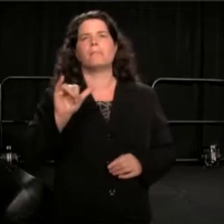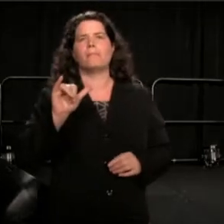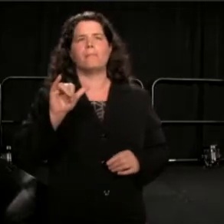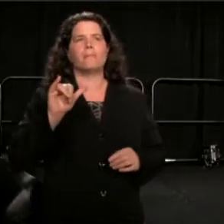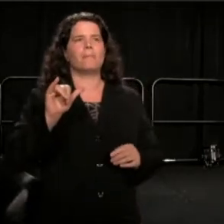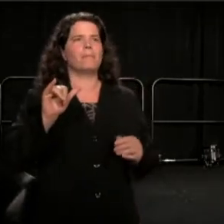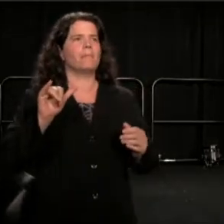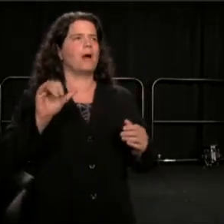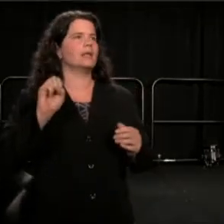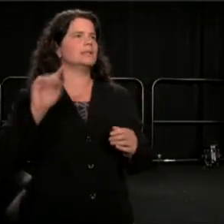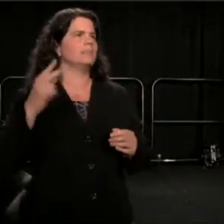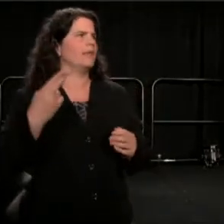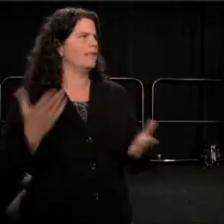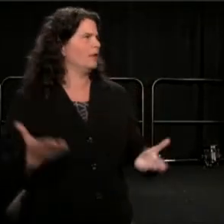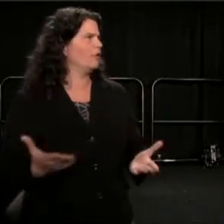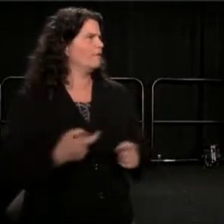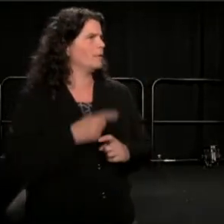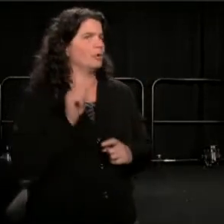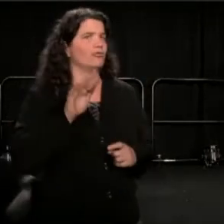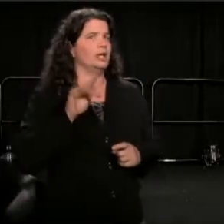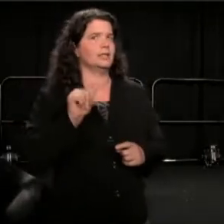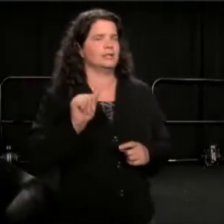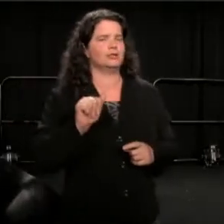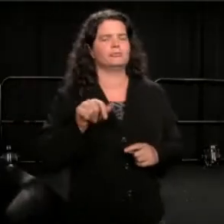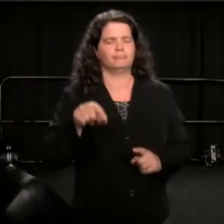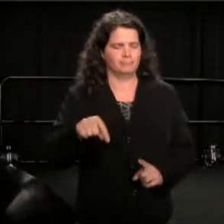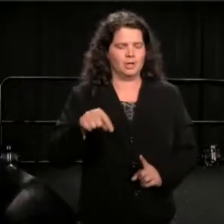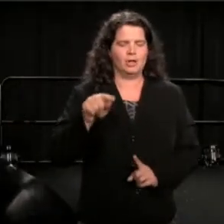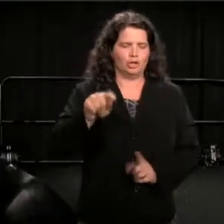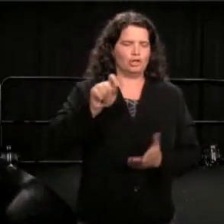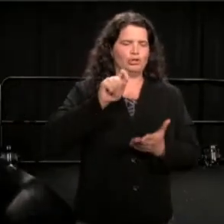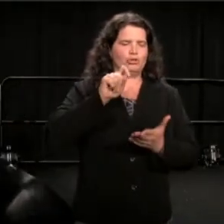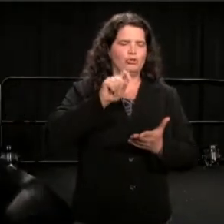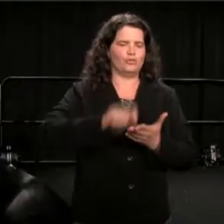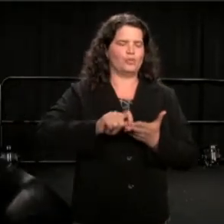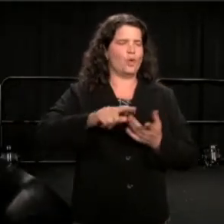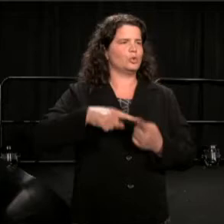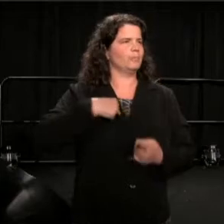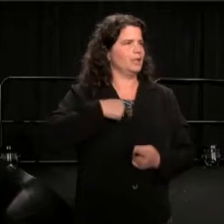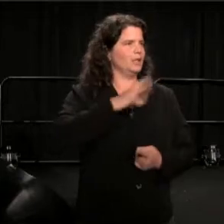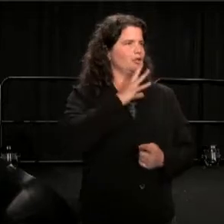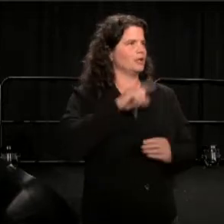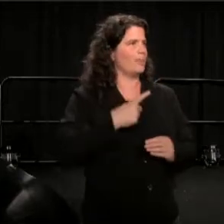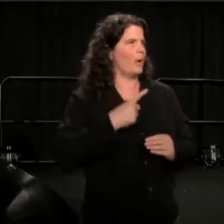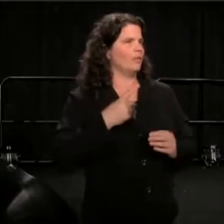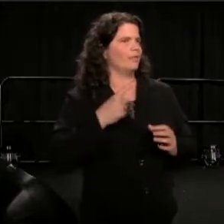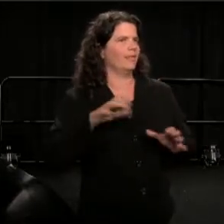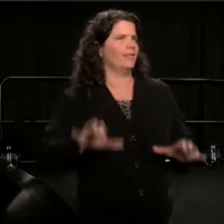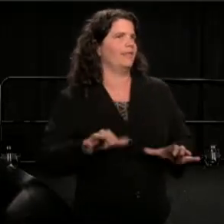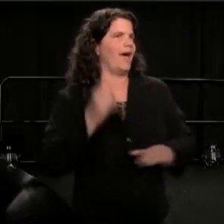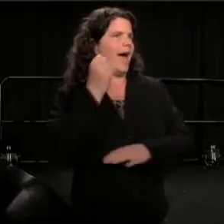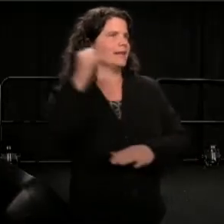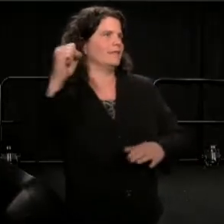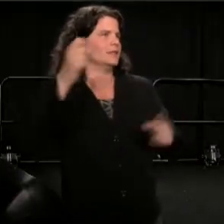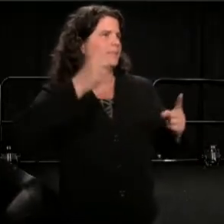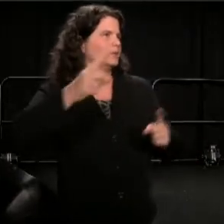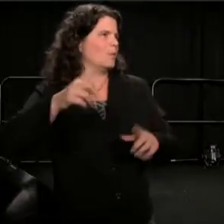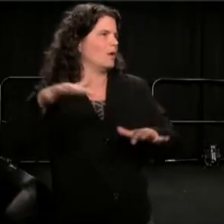Molly Smith, wrote to me and told me, about the activism in the air, and Theresa has just talked to us